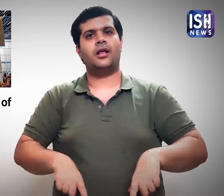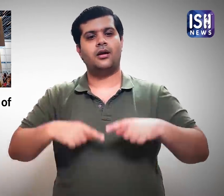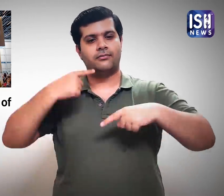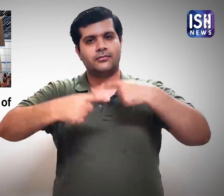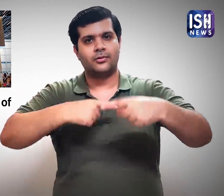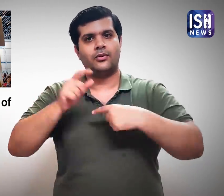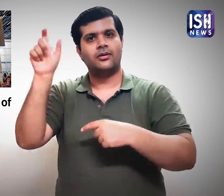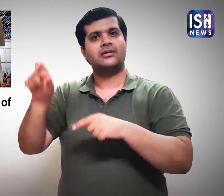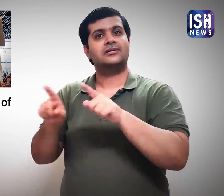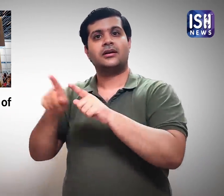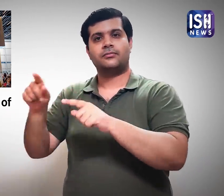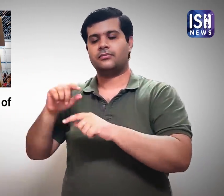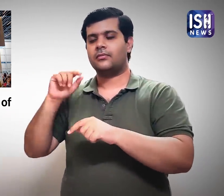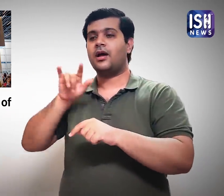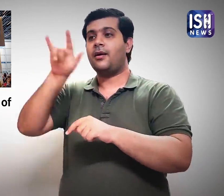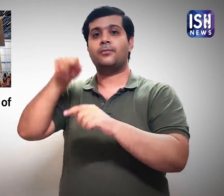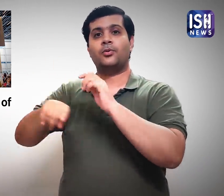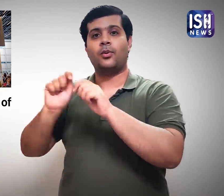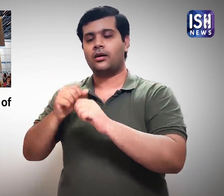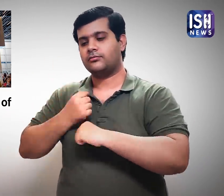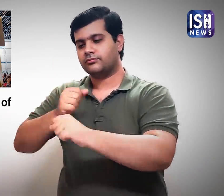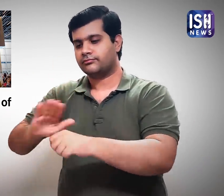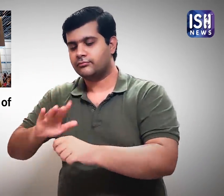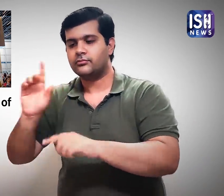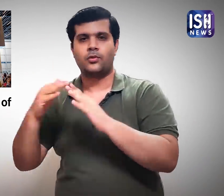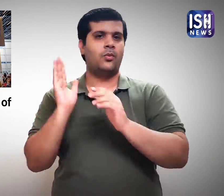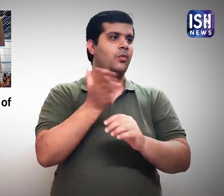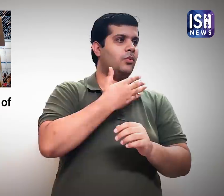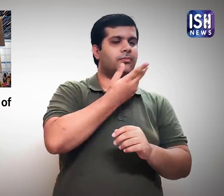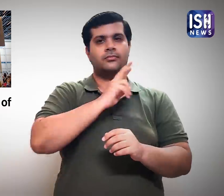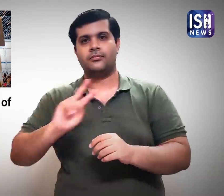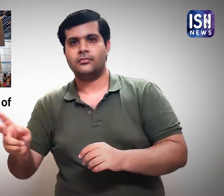to symbolise the lives of people cleaning the airport everyday. They go home and return to continue their work.